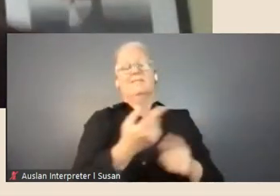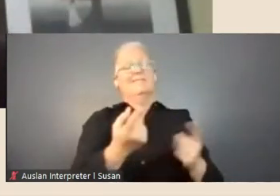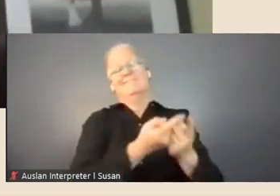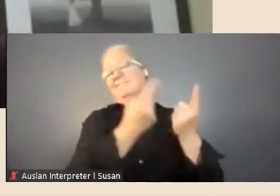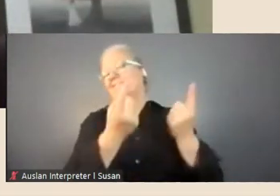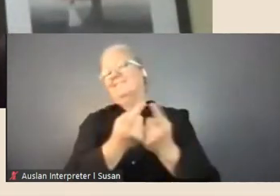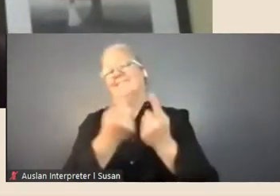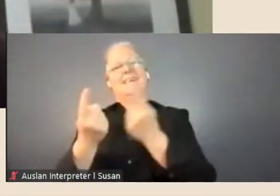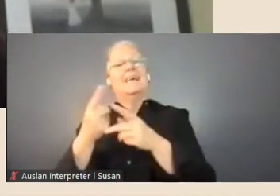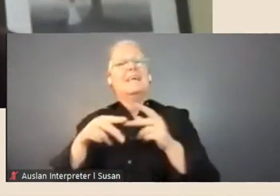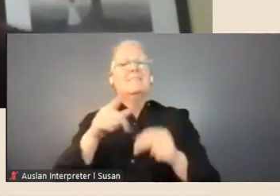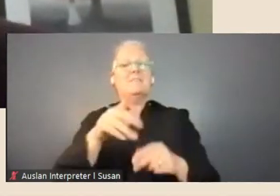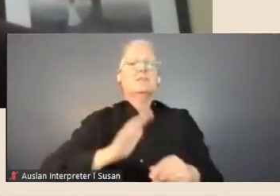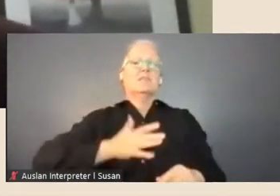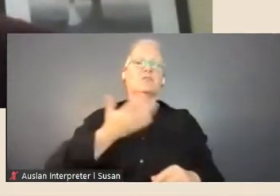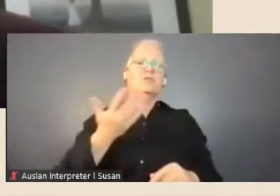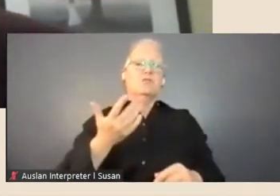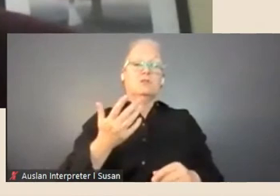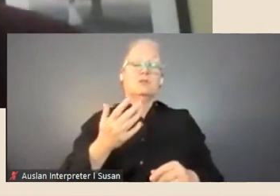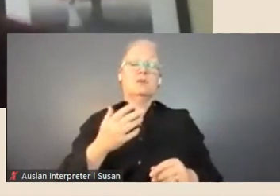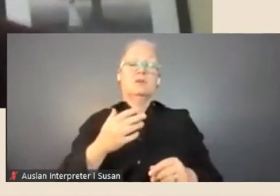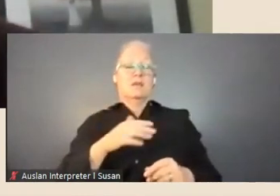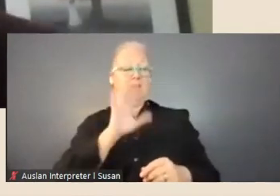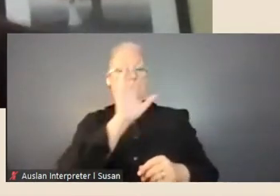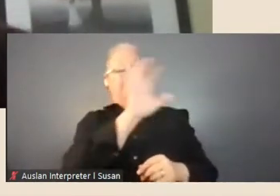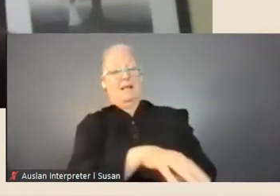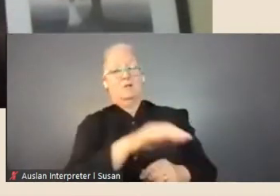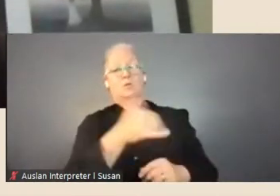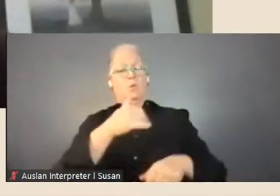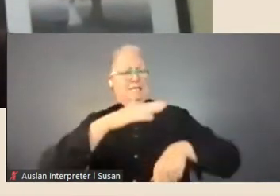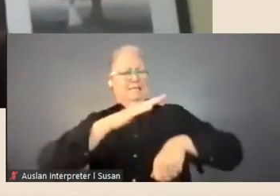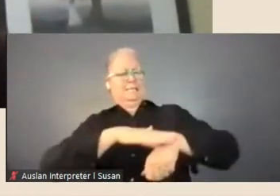you're interested in place, or a period of time, there are ways to kind of do your searches